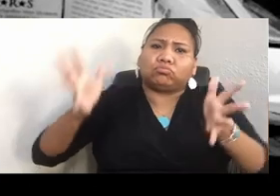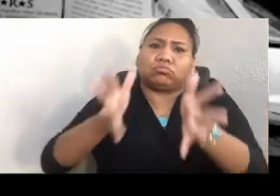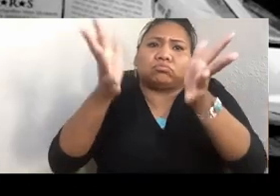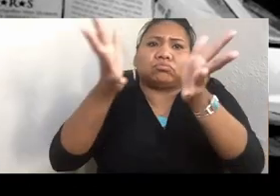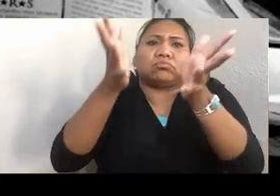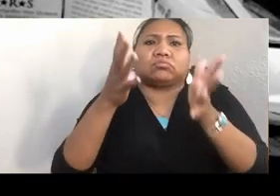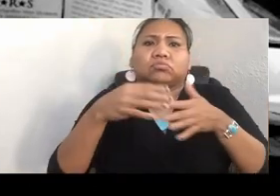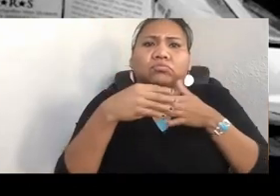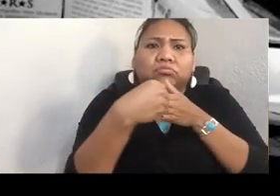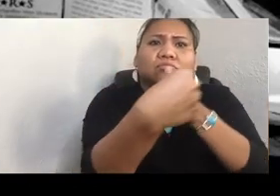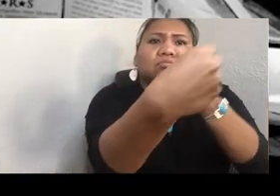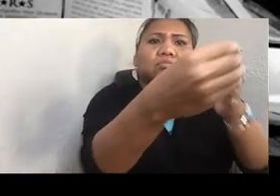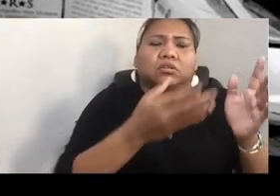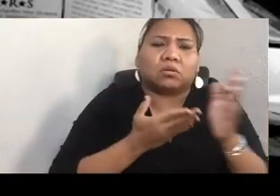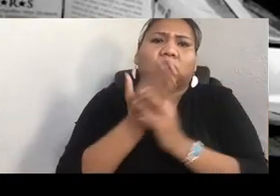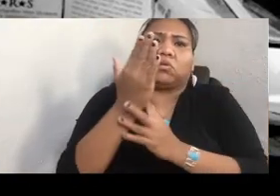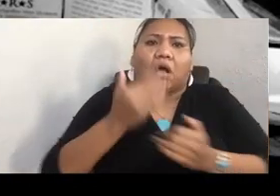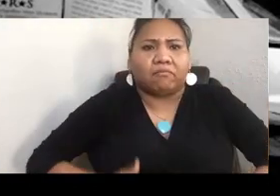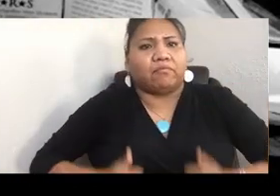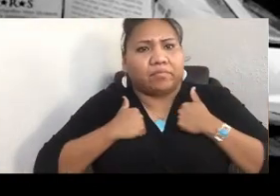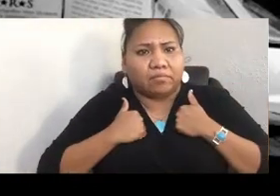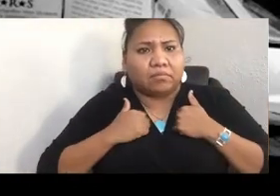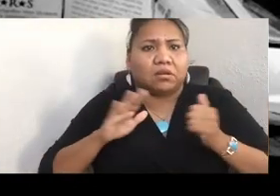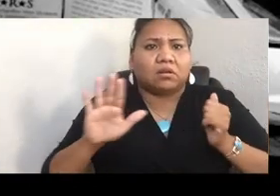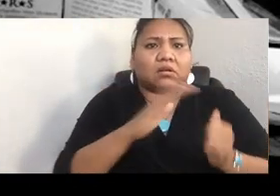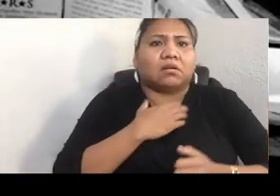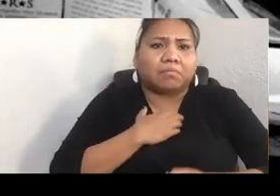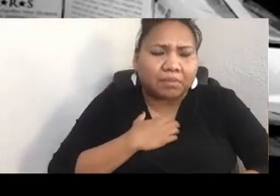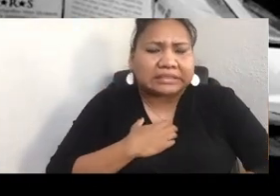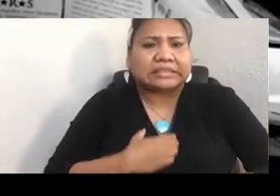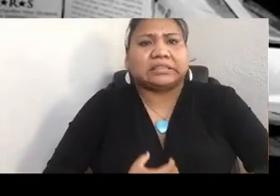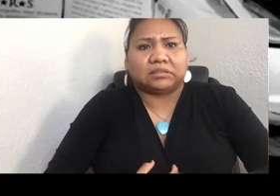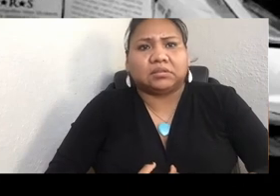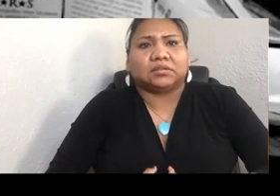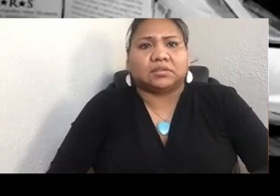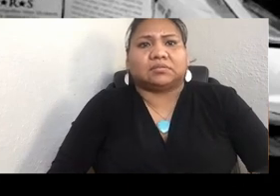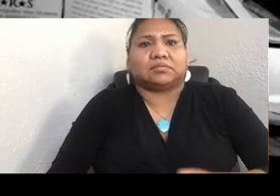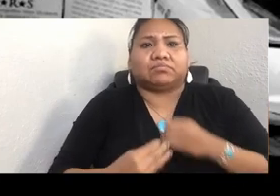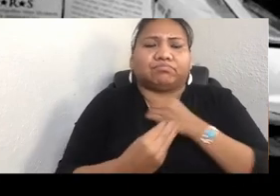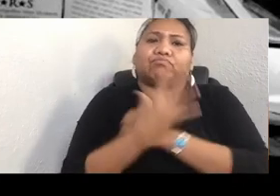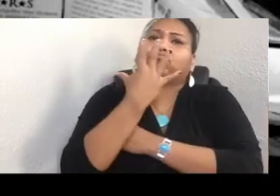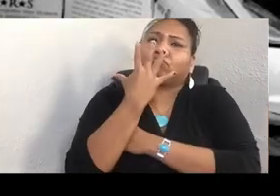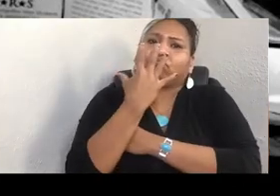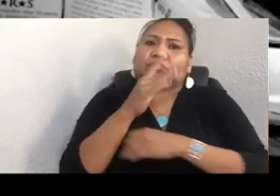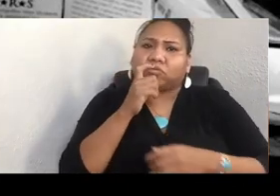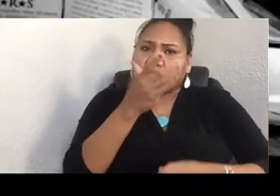The seed of your desire, it affects your understanding of who you are and your identity, your face.